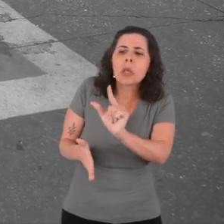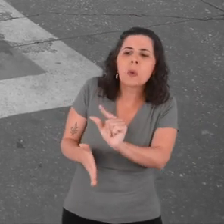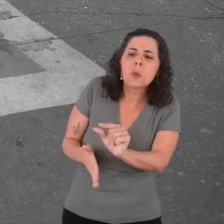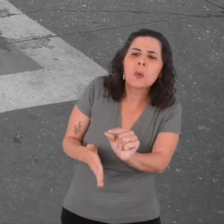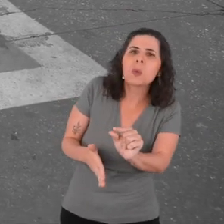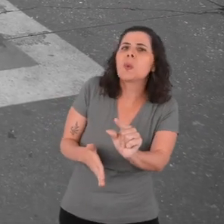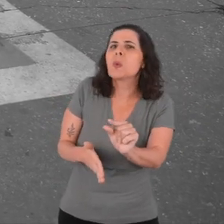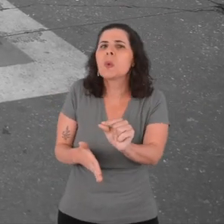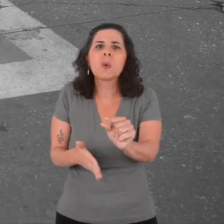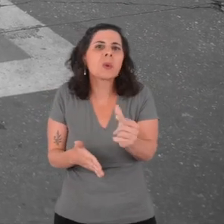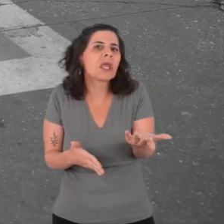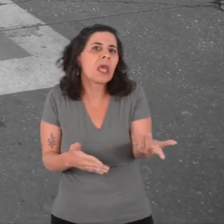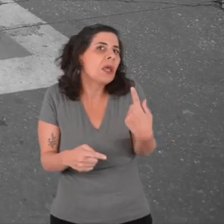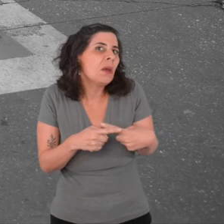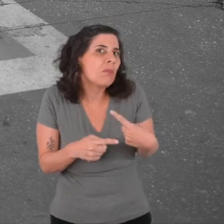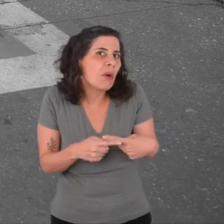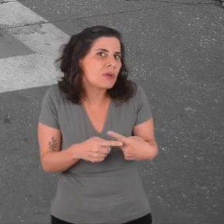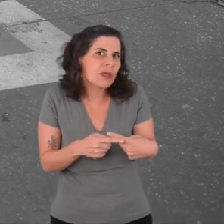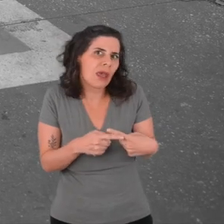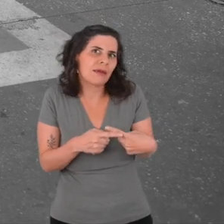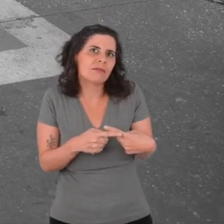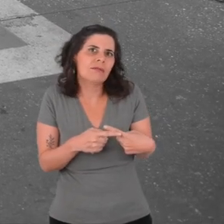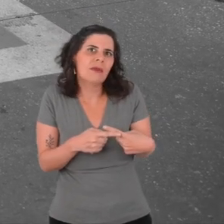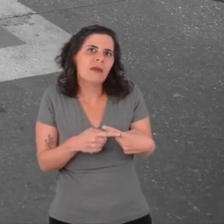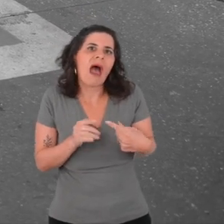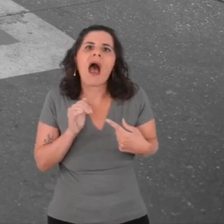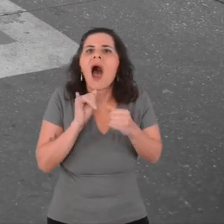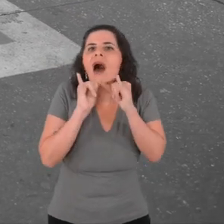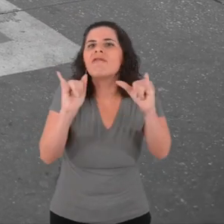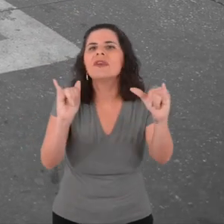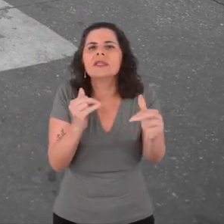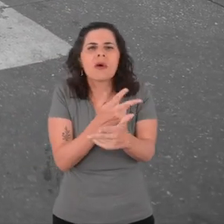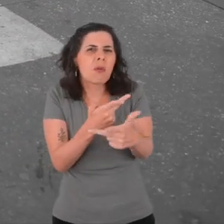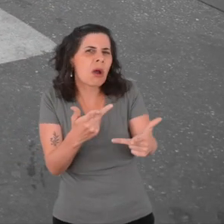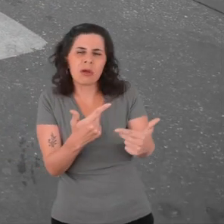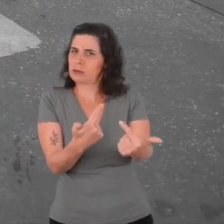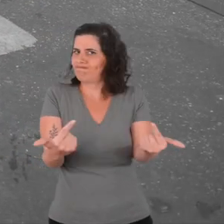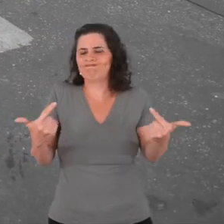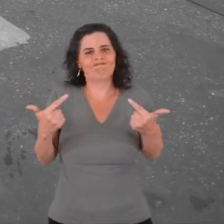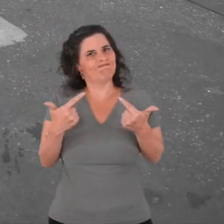because it has nothing to signpost it for the blind.